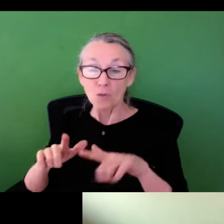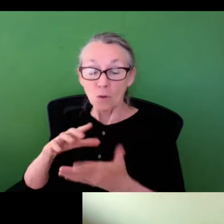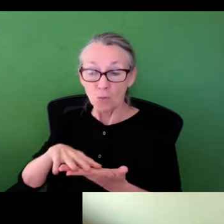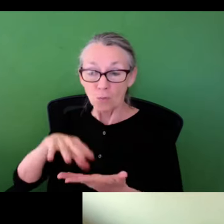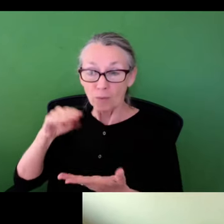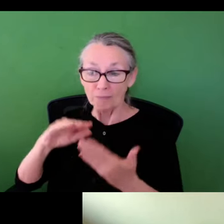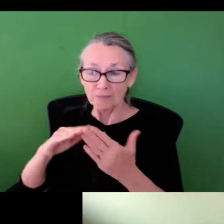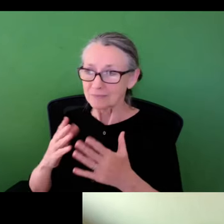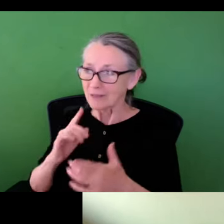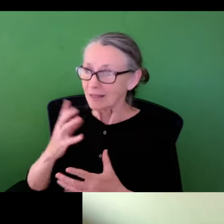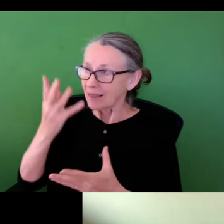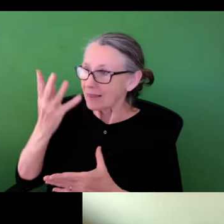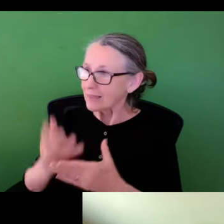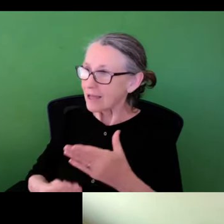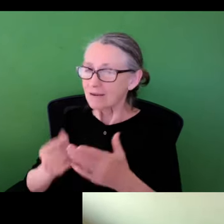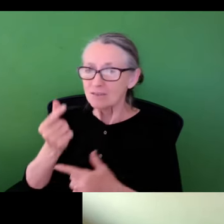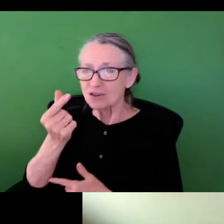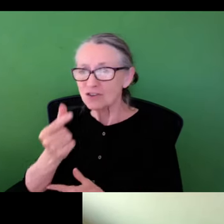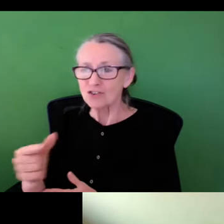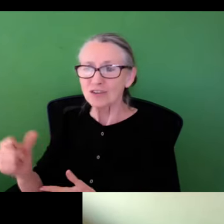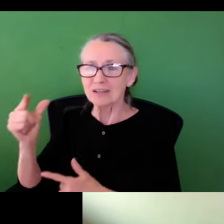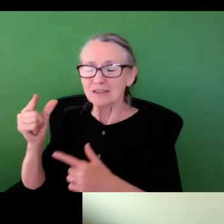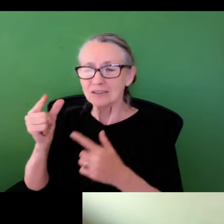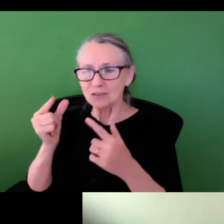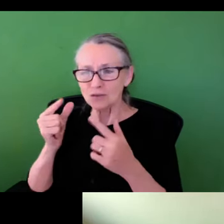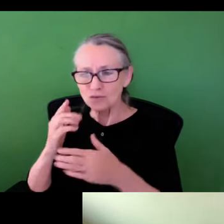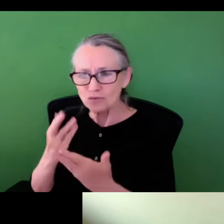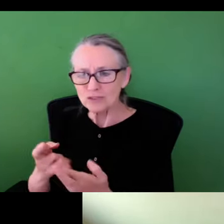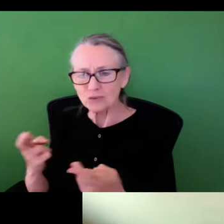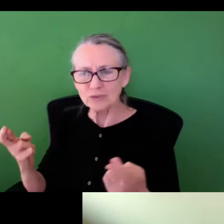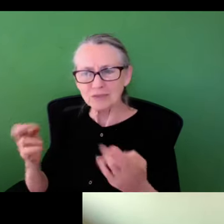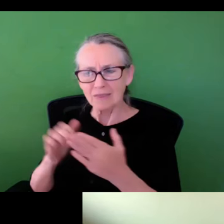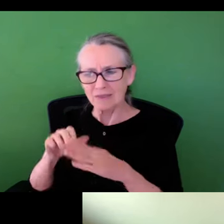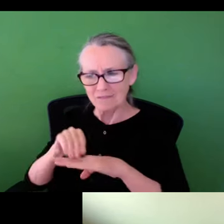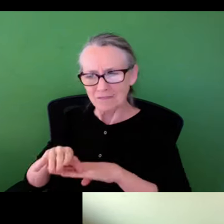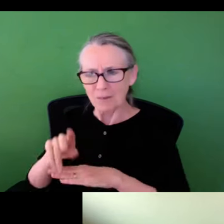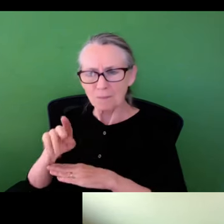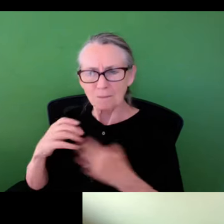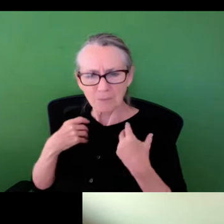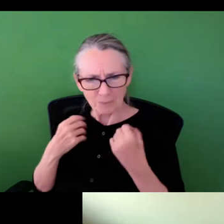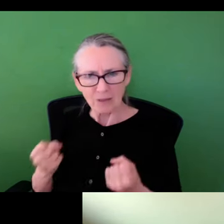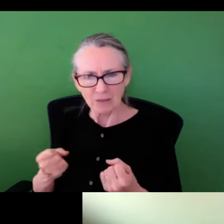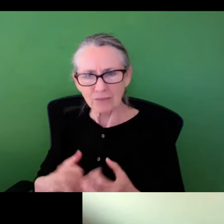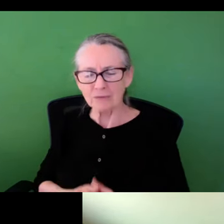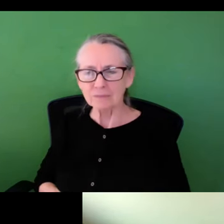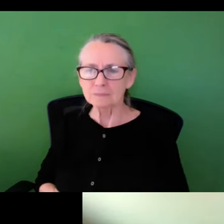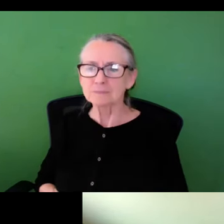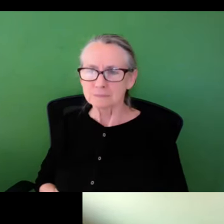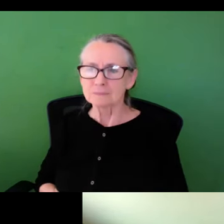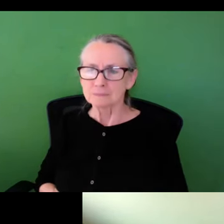that are many communities of color and low wealth communities severely lack these green resources and that is also